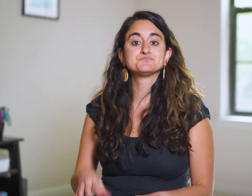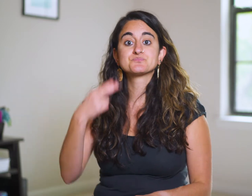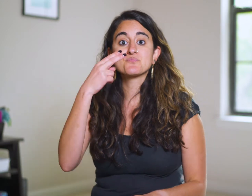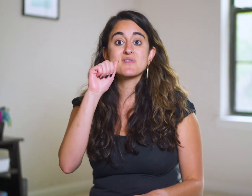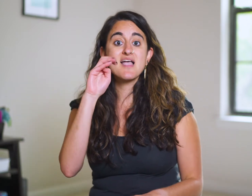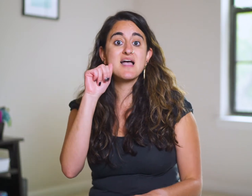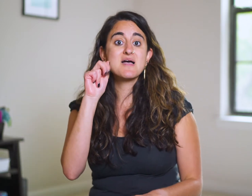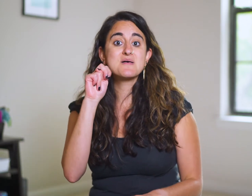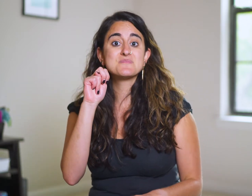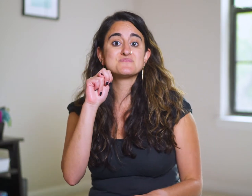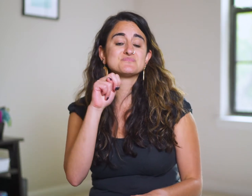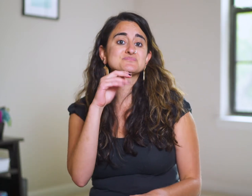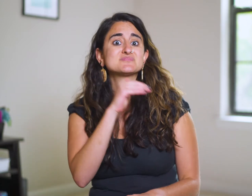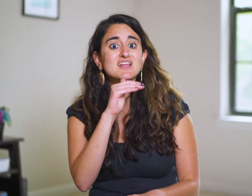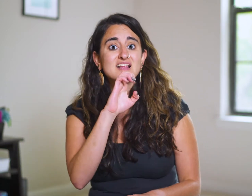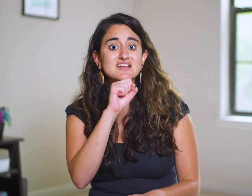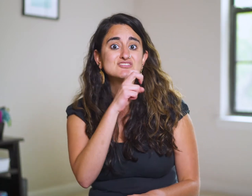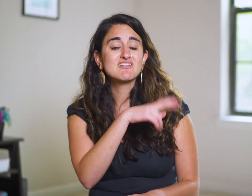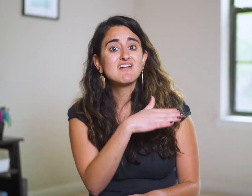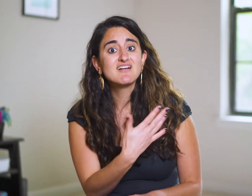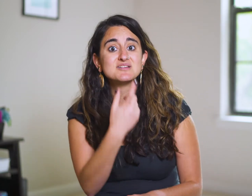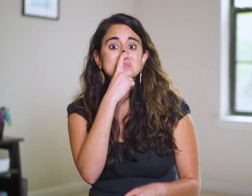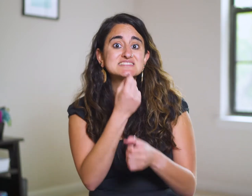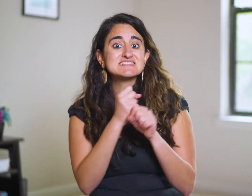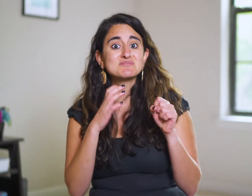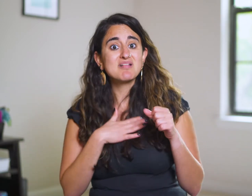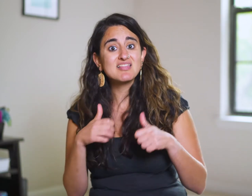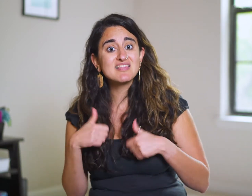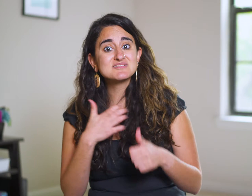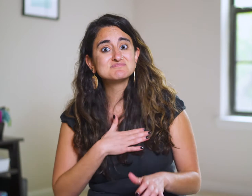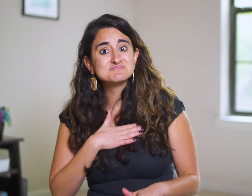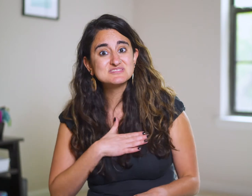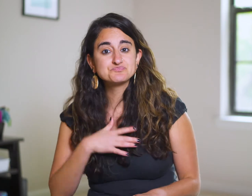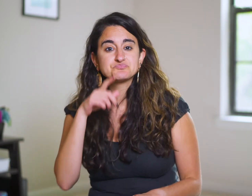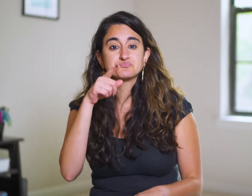Meanwhile, Haman begs Esther to save his life.